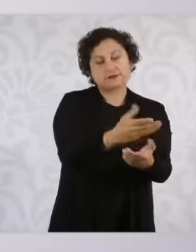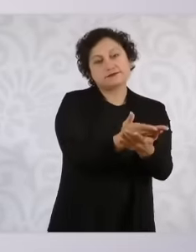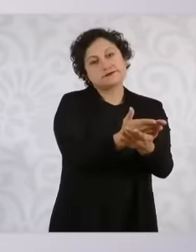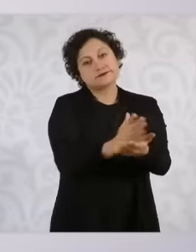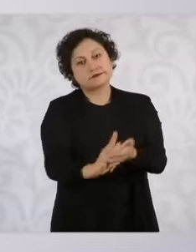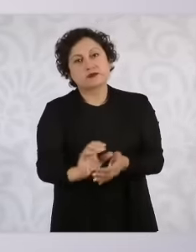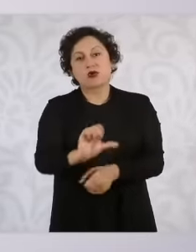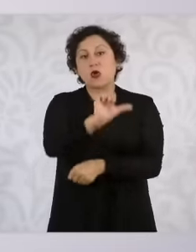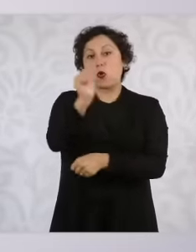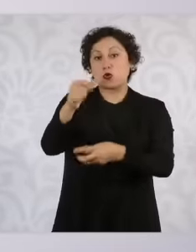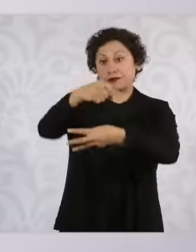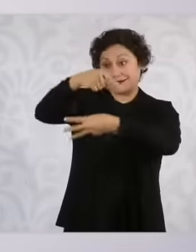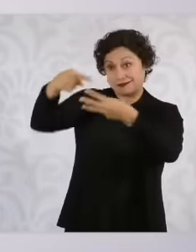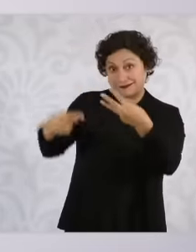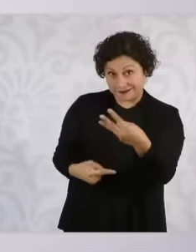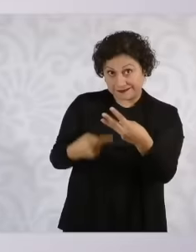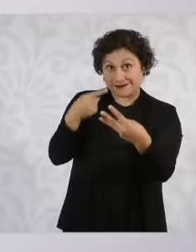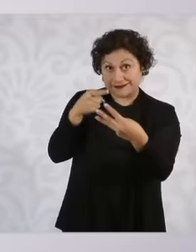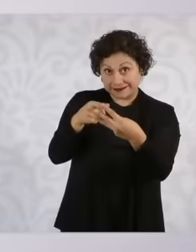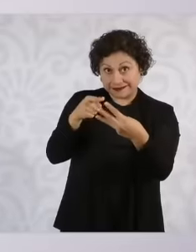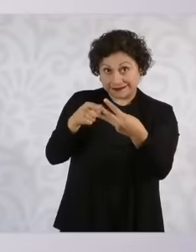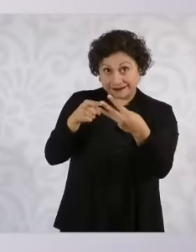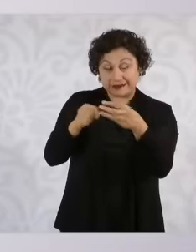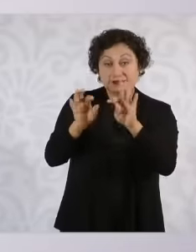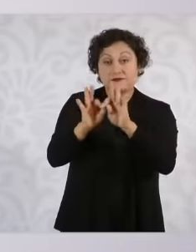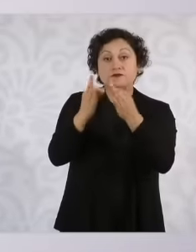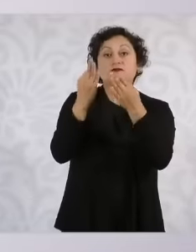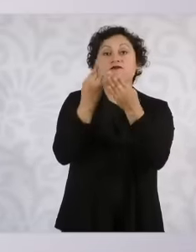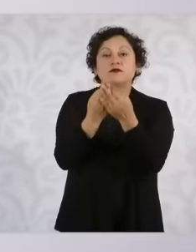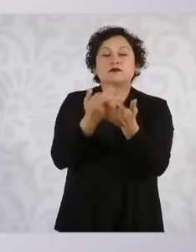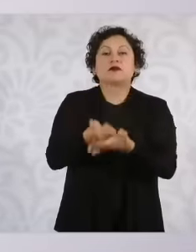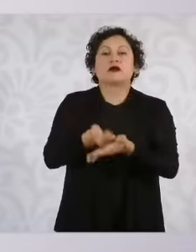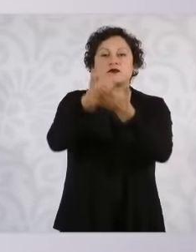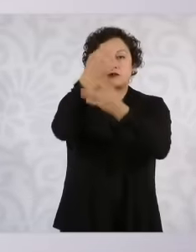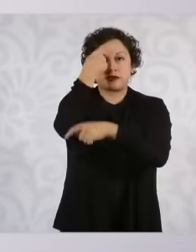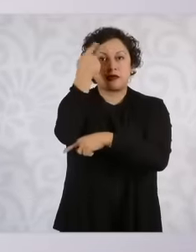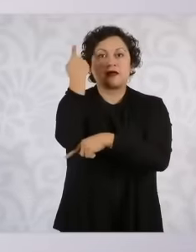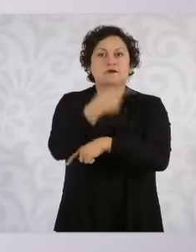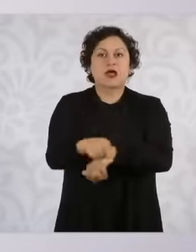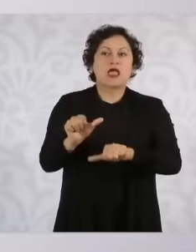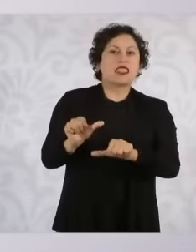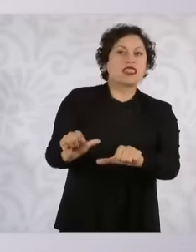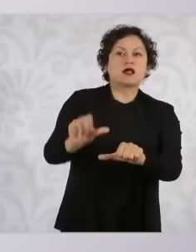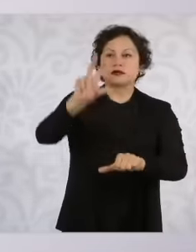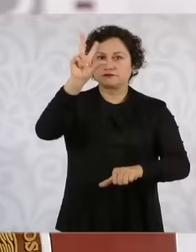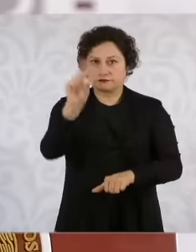strategies have to do with reducing impunity, strengthening the guard,